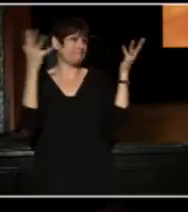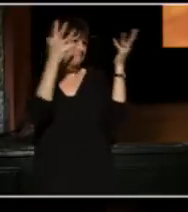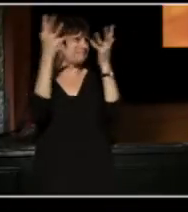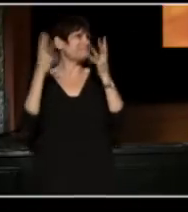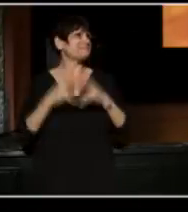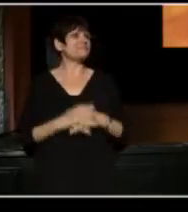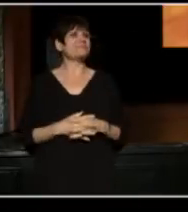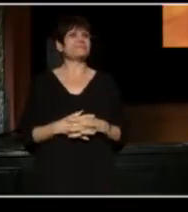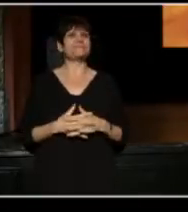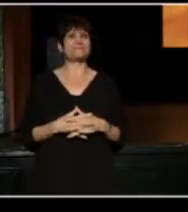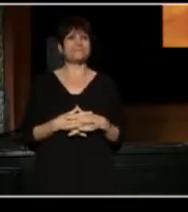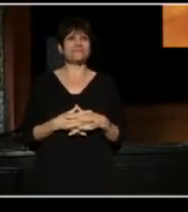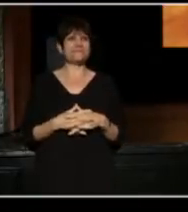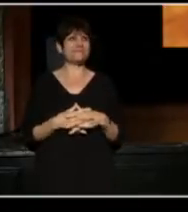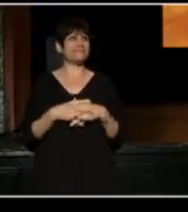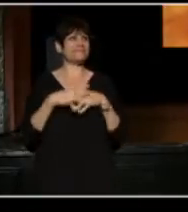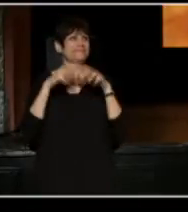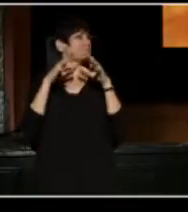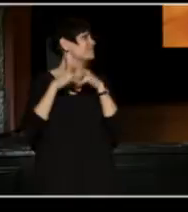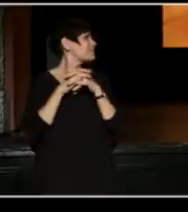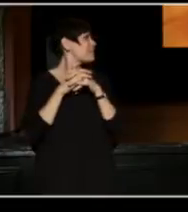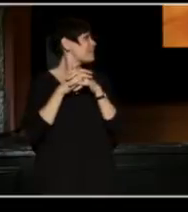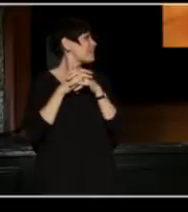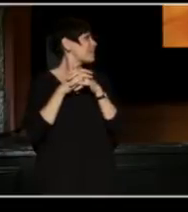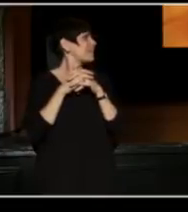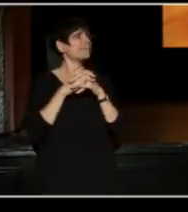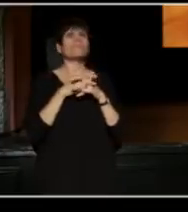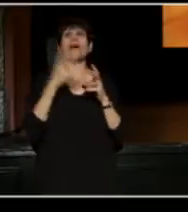Wow! That was fantastic.